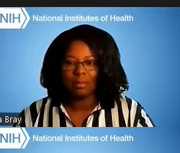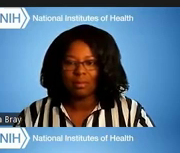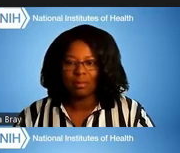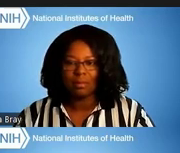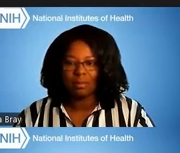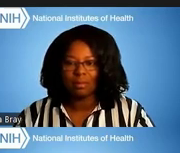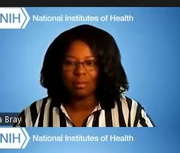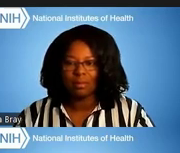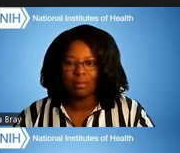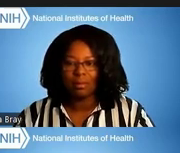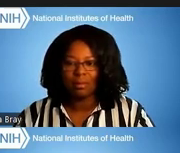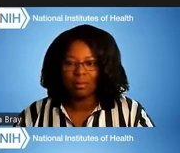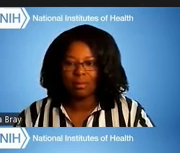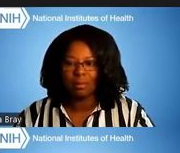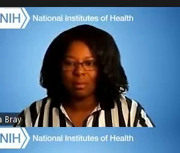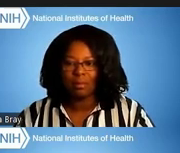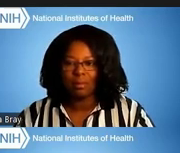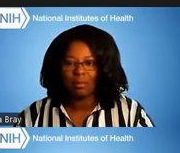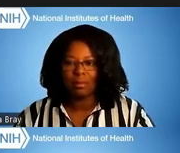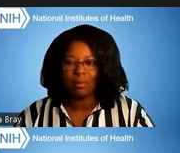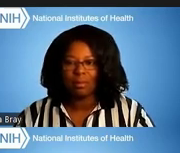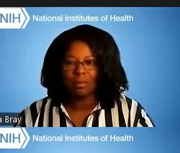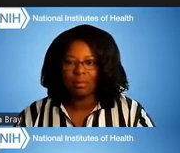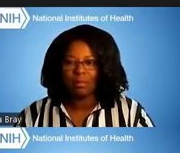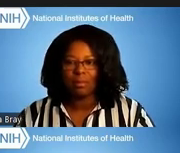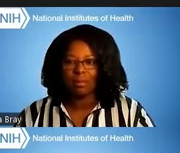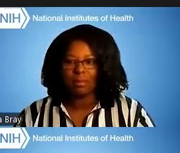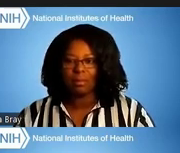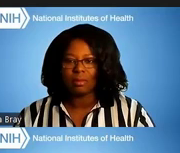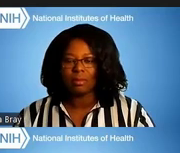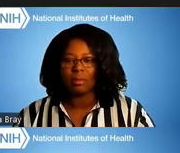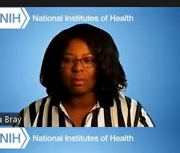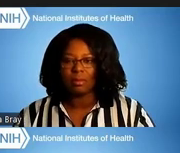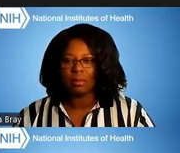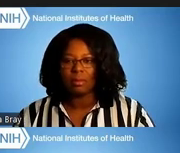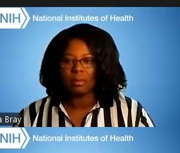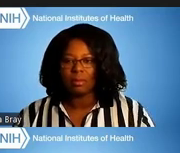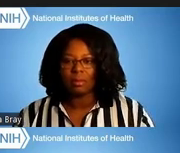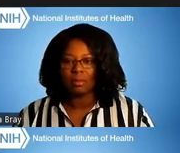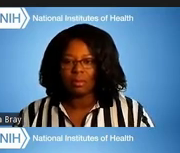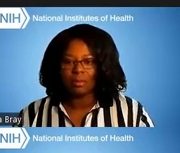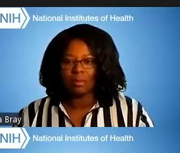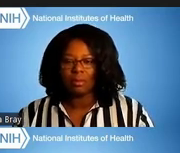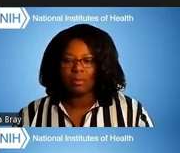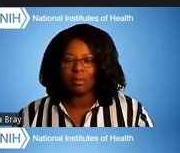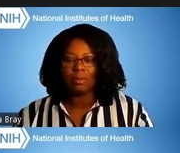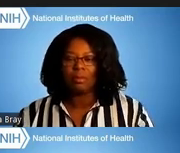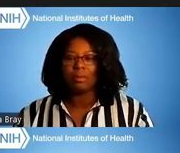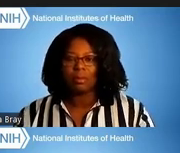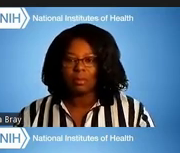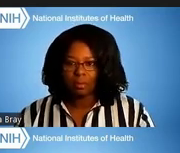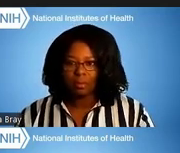say, your preferred communication style, or whether you prefer to work in teams versus independently --